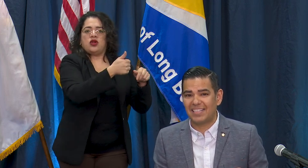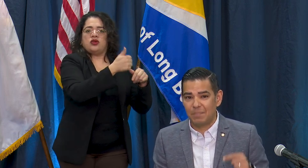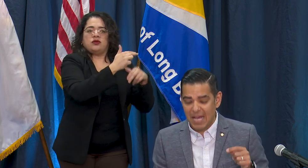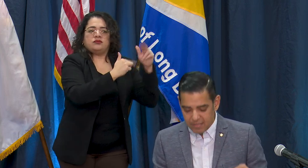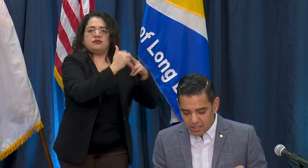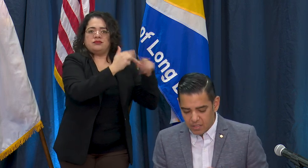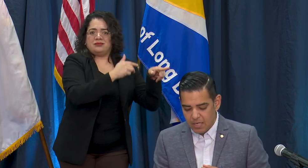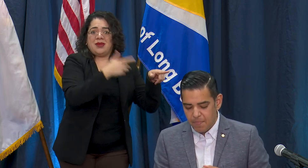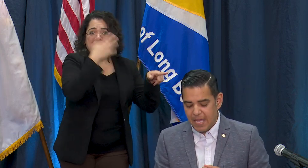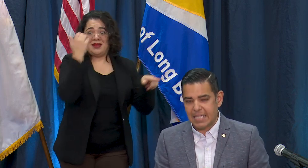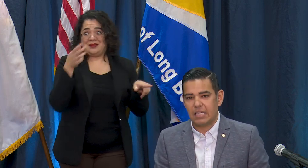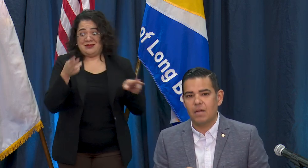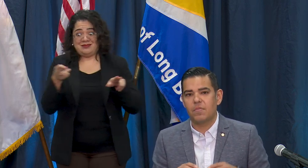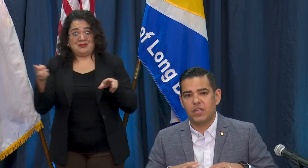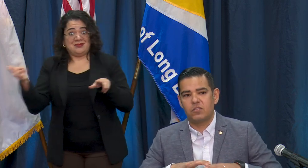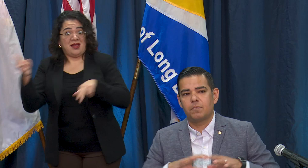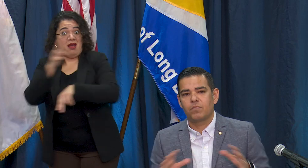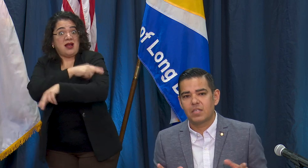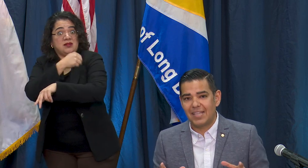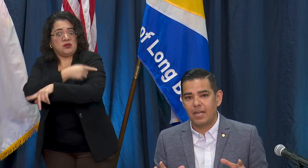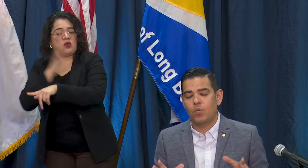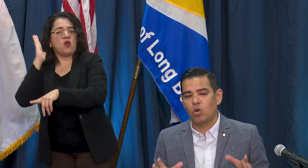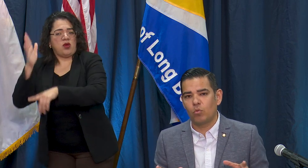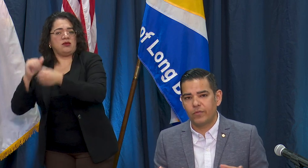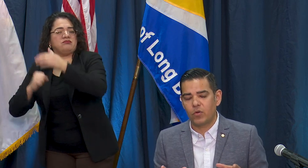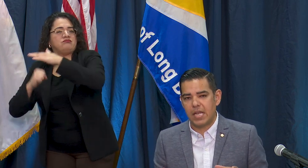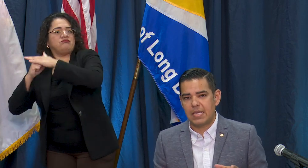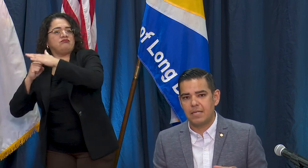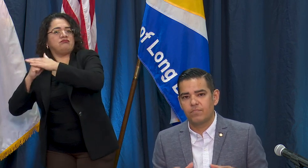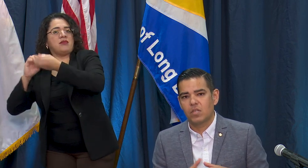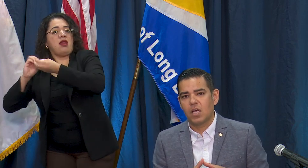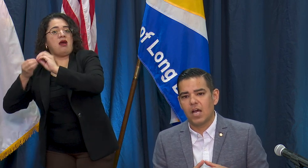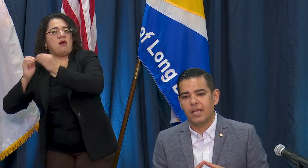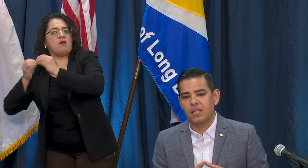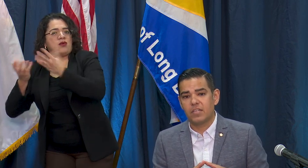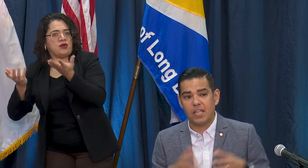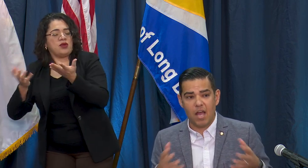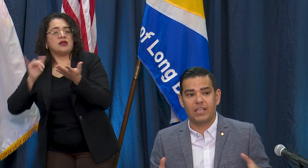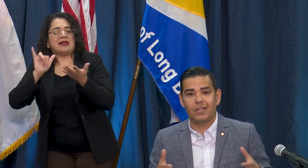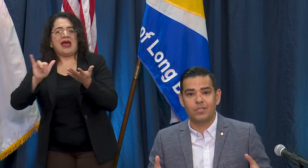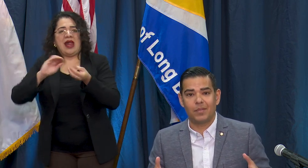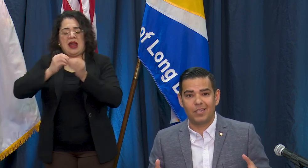capacity and this data portal we've created is giving us the ability to